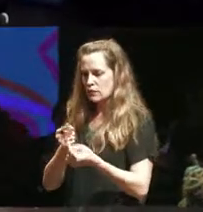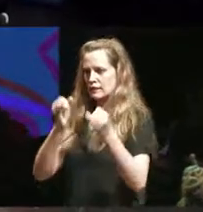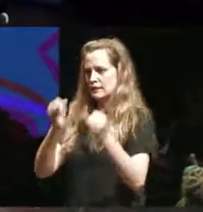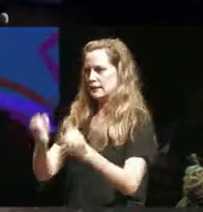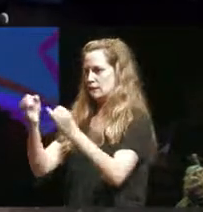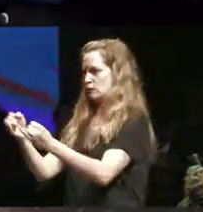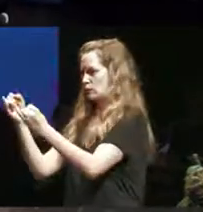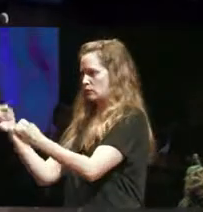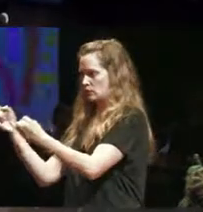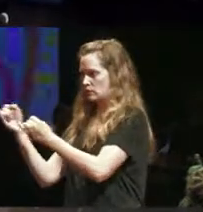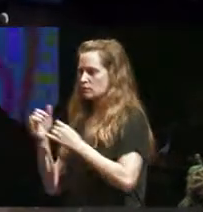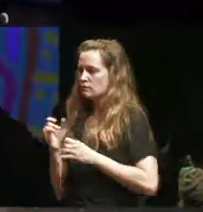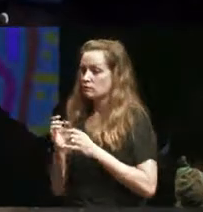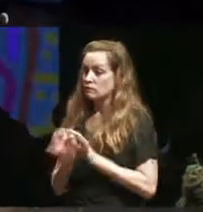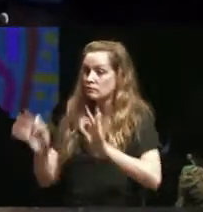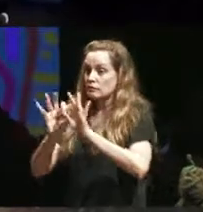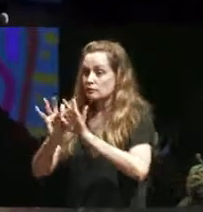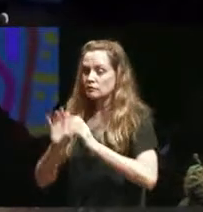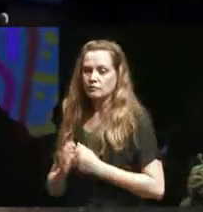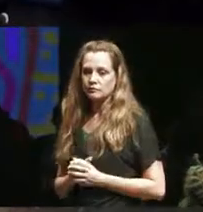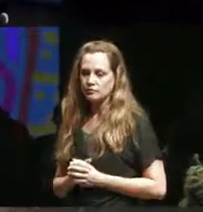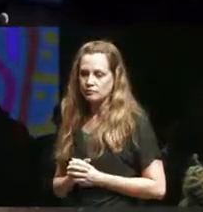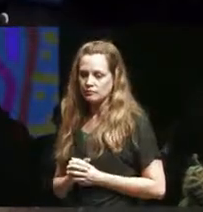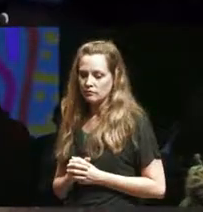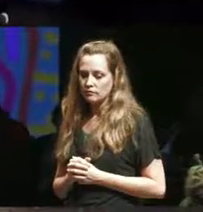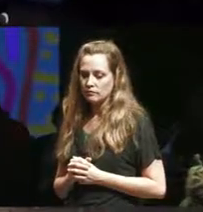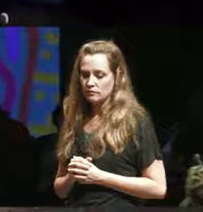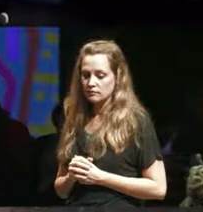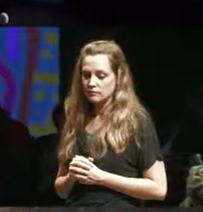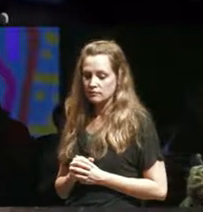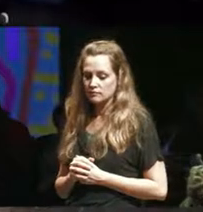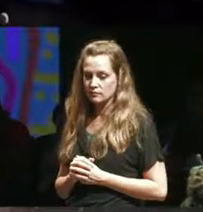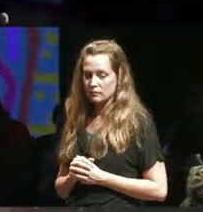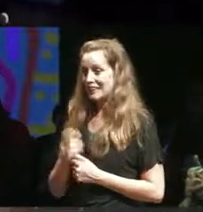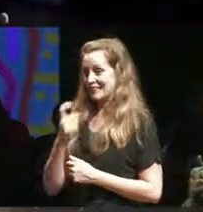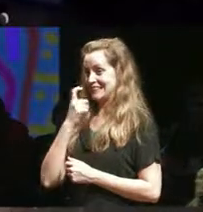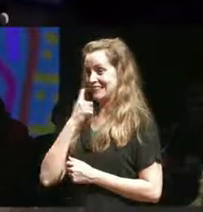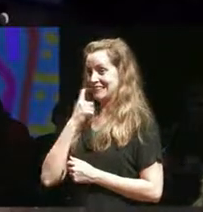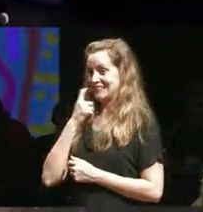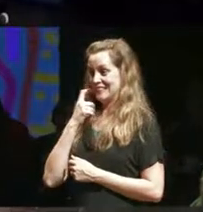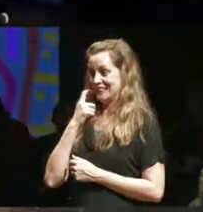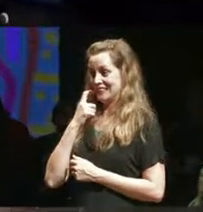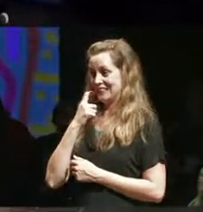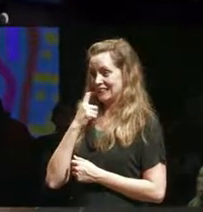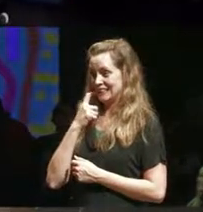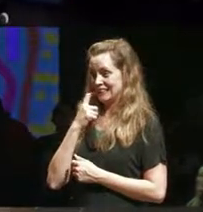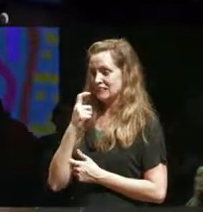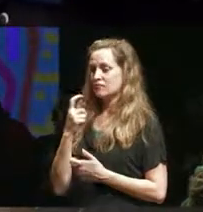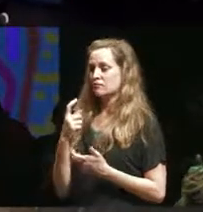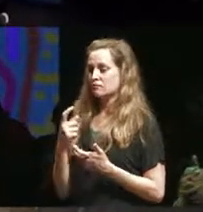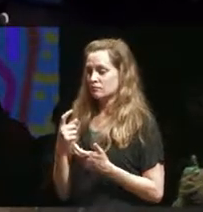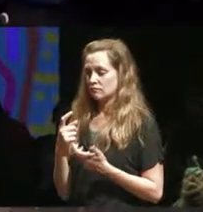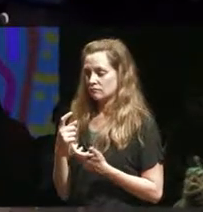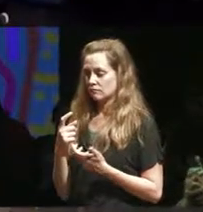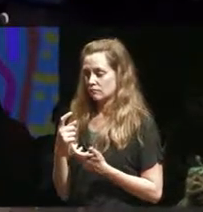somehow essential and then more recently as I've been dealing with chronic